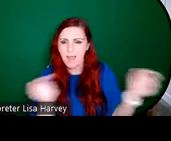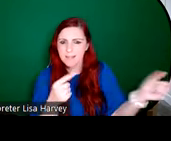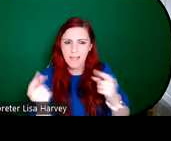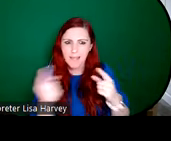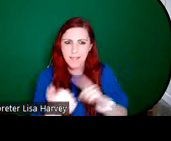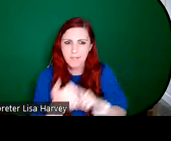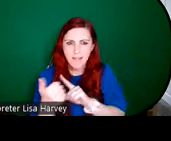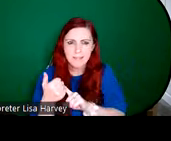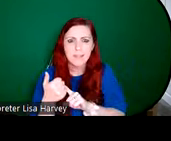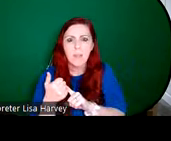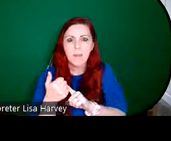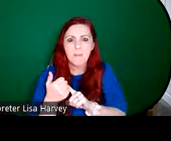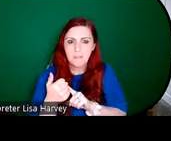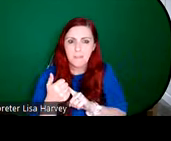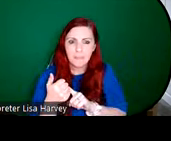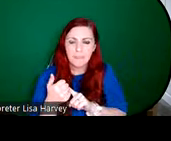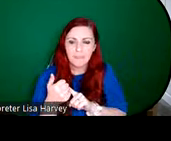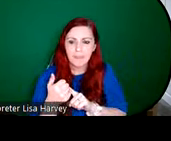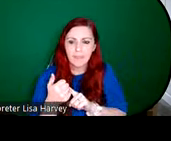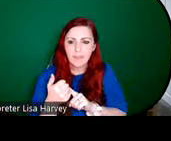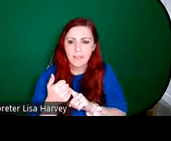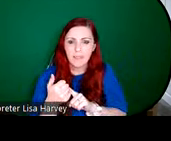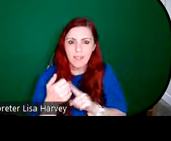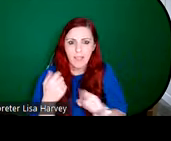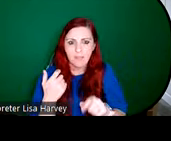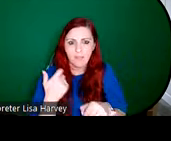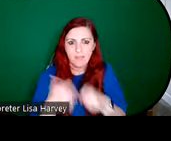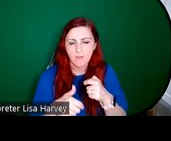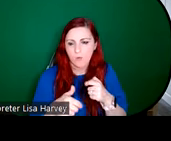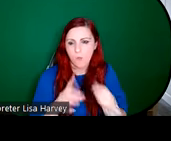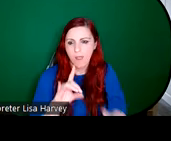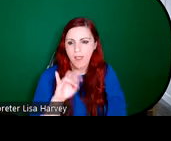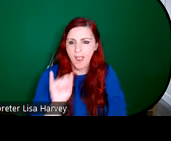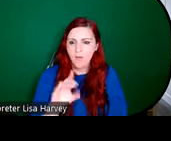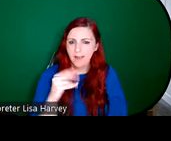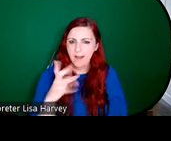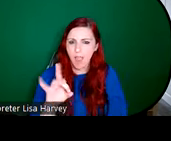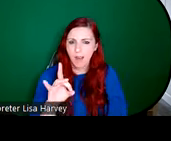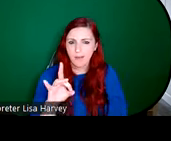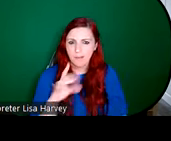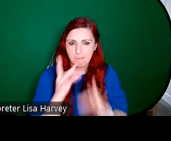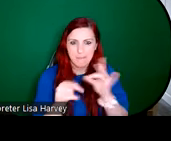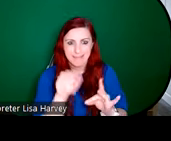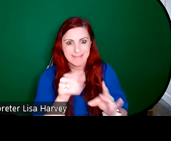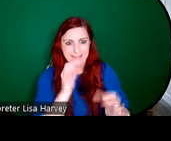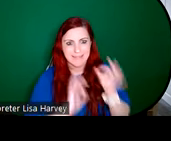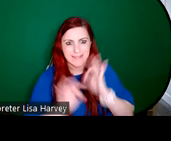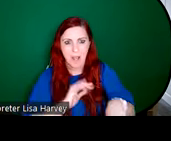very technique that Harry Clarke popularized just a year or two later, for his